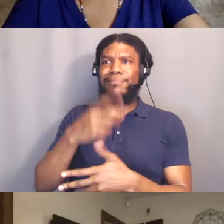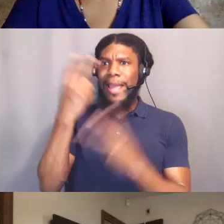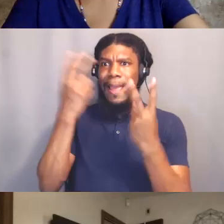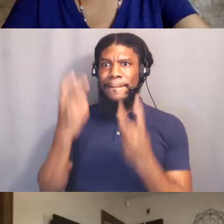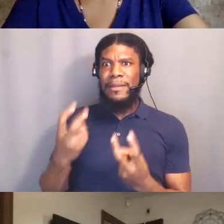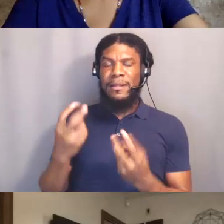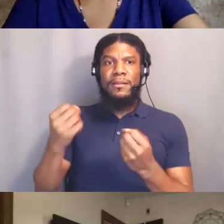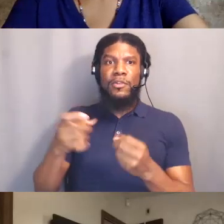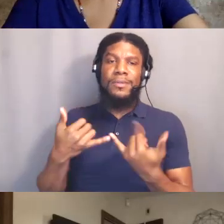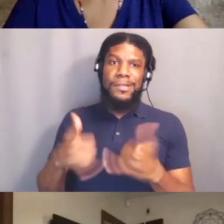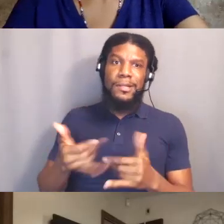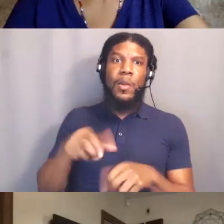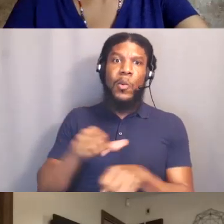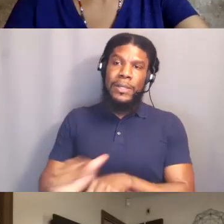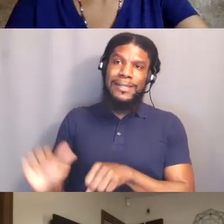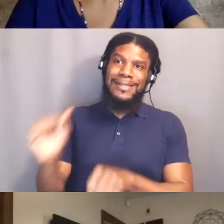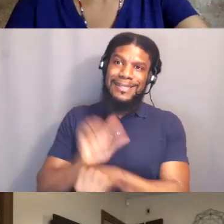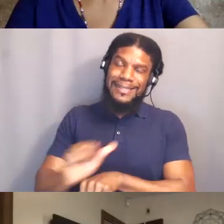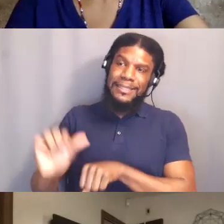that has to be done, there are